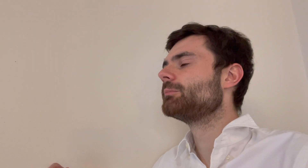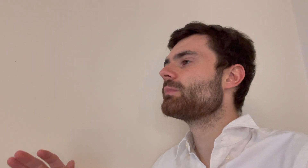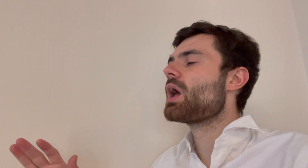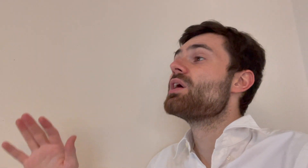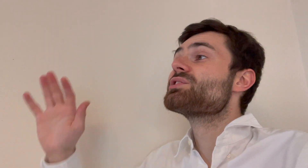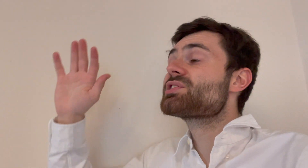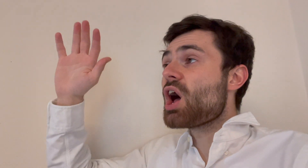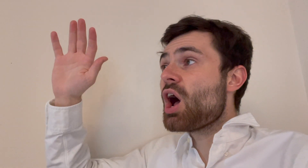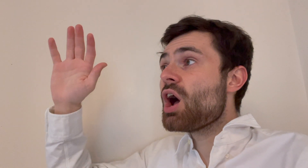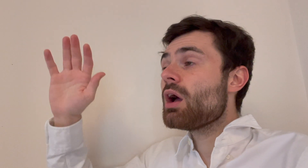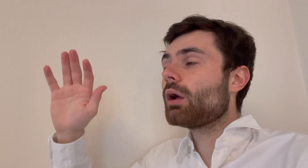Sirrr??